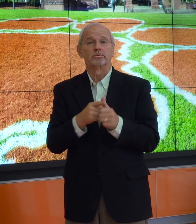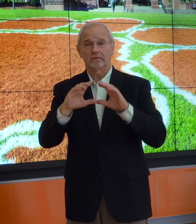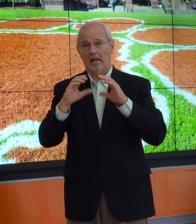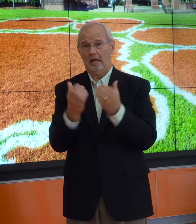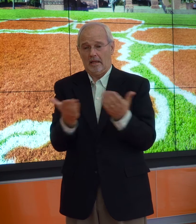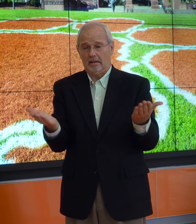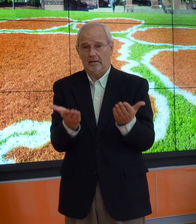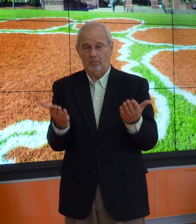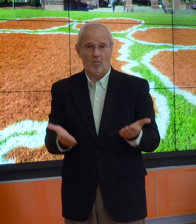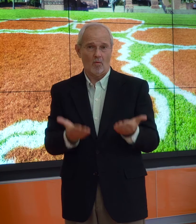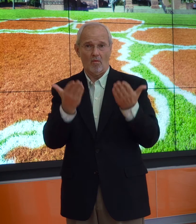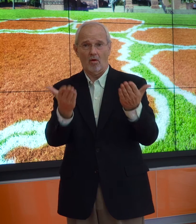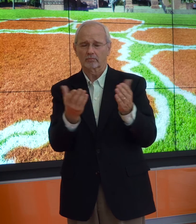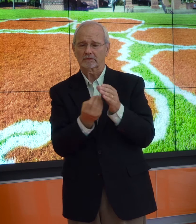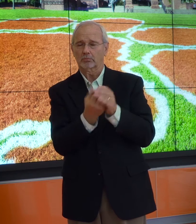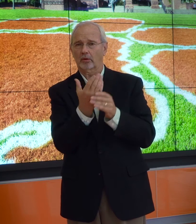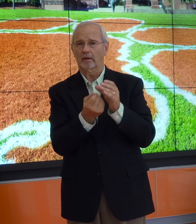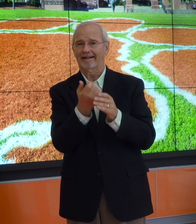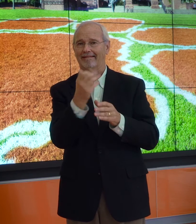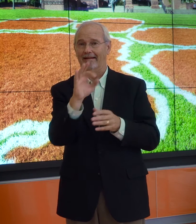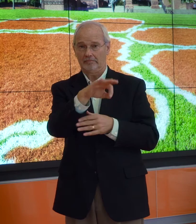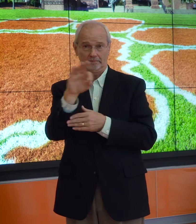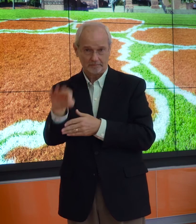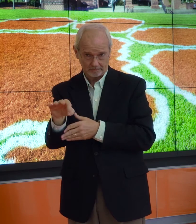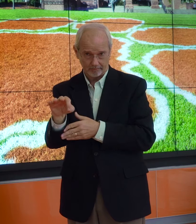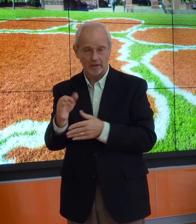First ASL class offered in Spring of 1999.